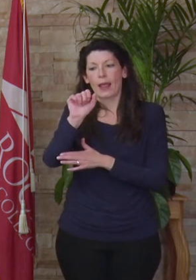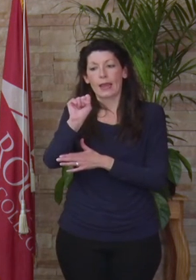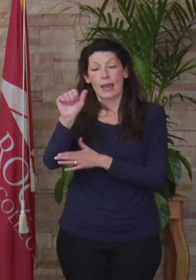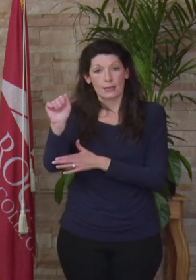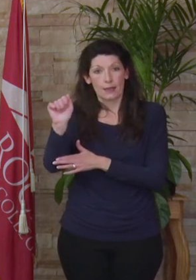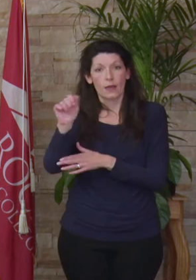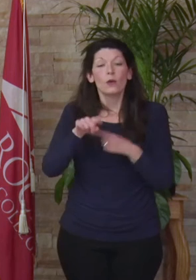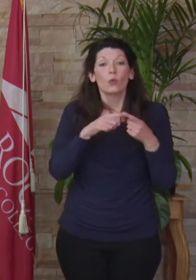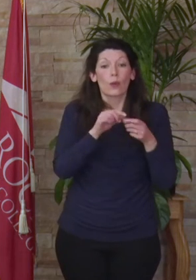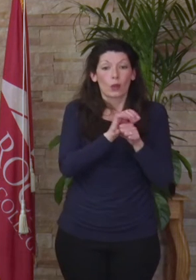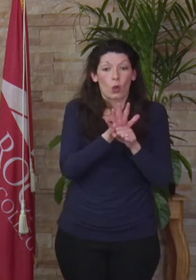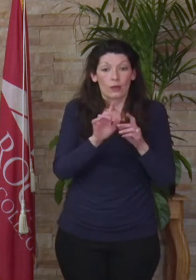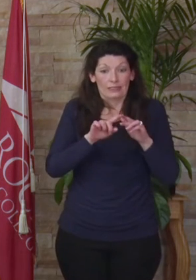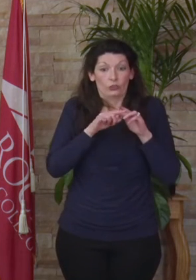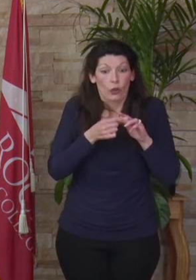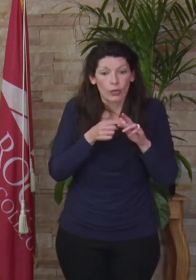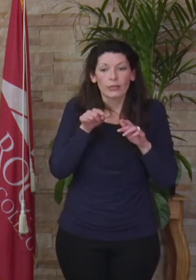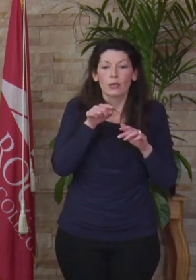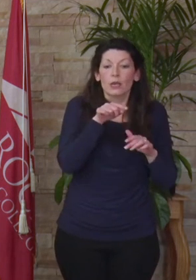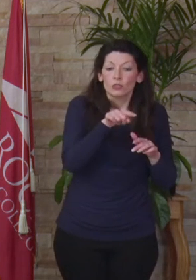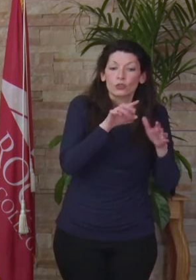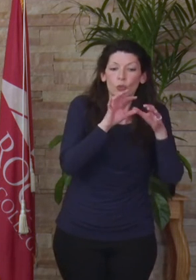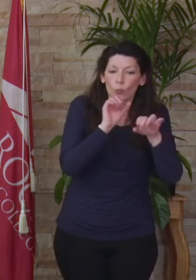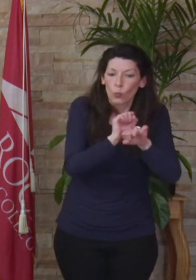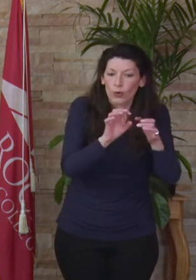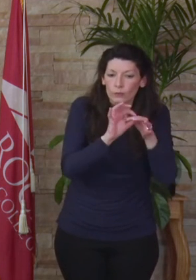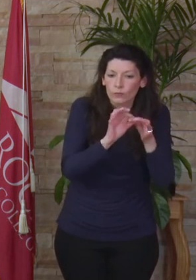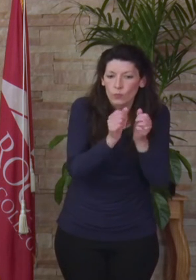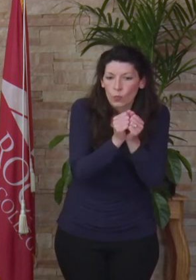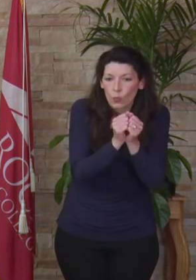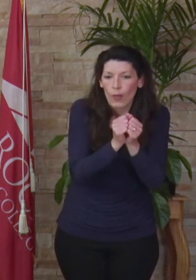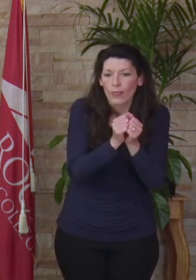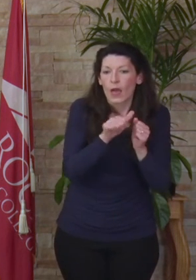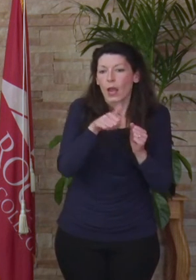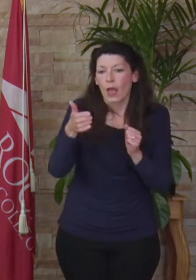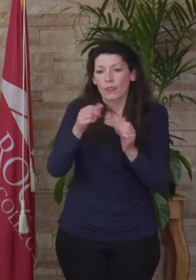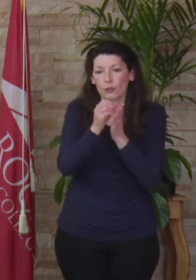When covid began, she collaborated with another top student in the University of Colorado Anschutz